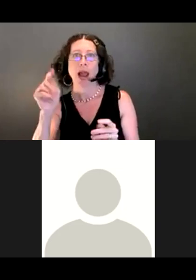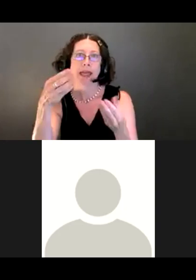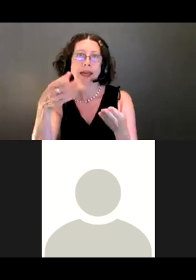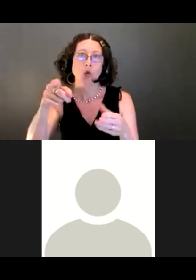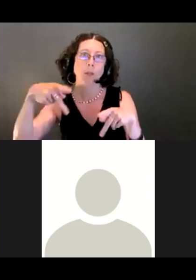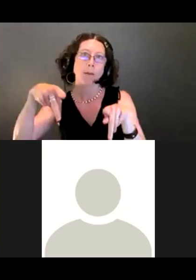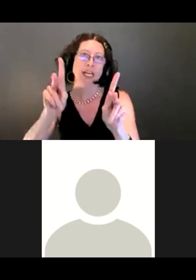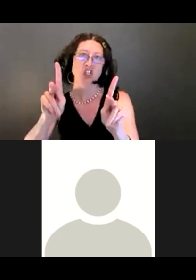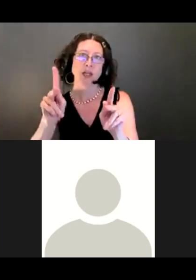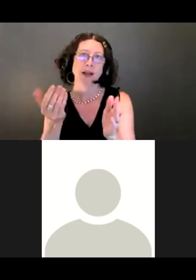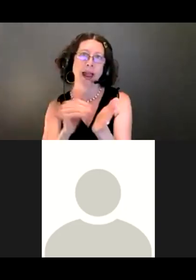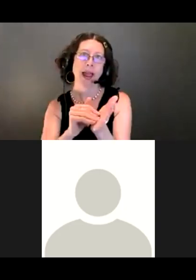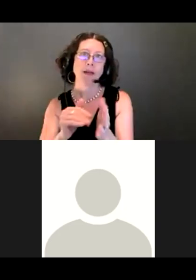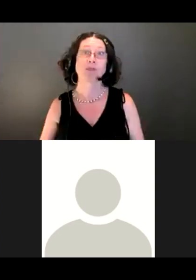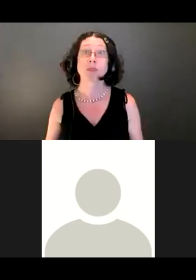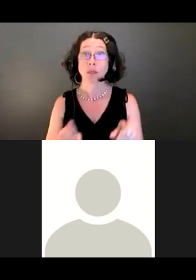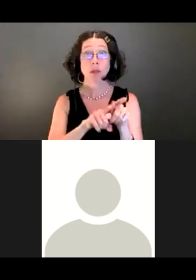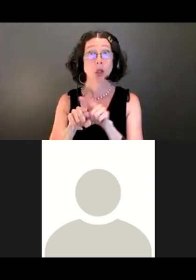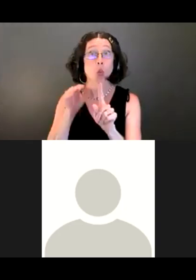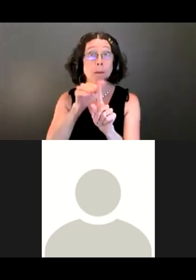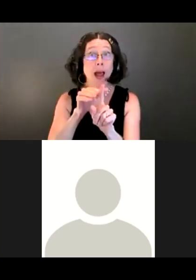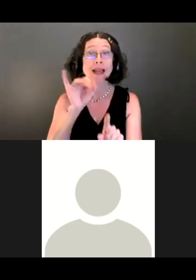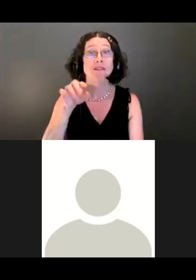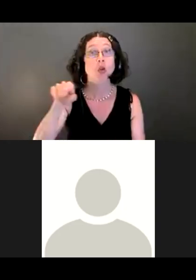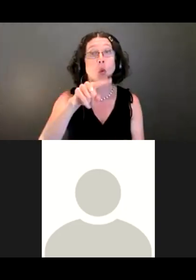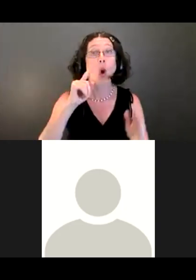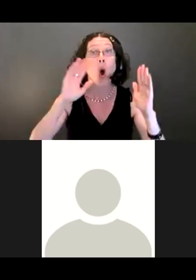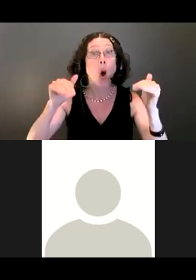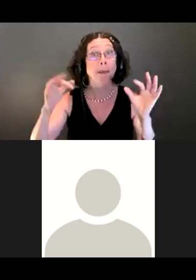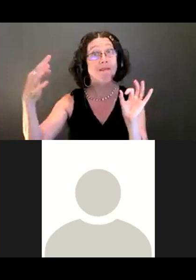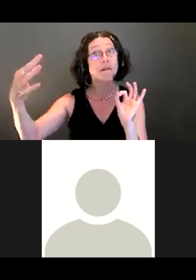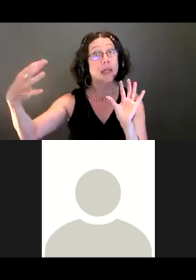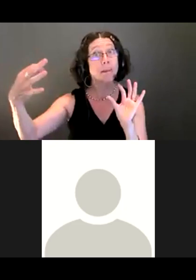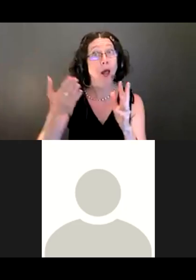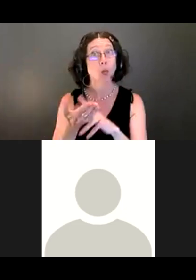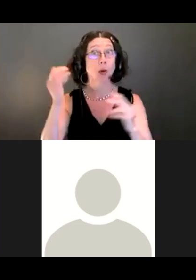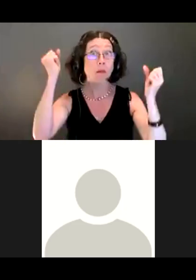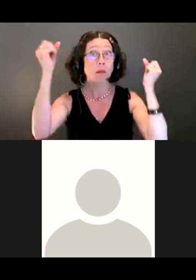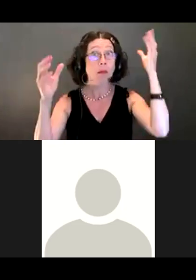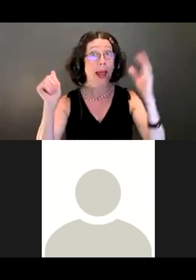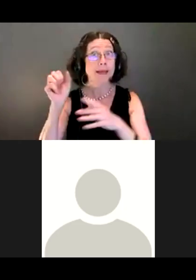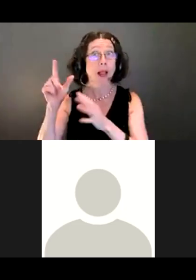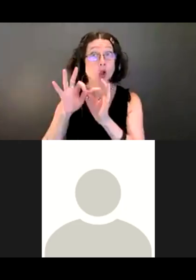Also, a reminder, if you are hoping to submit feedback through one of our ASL interpreters, please also chat